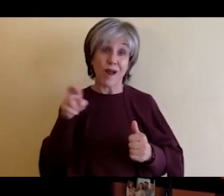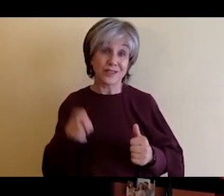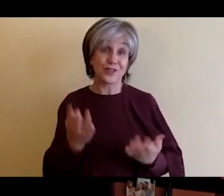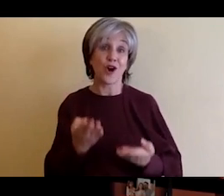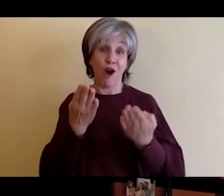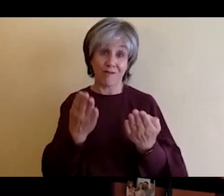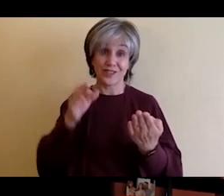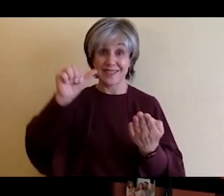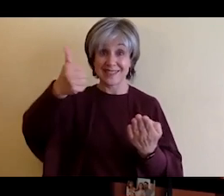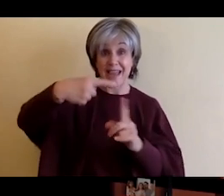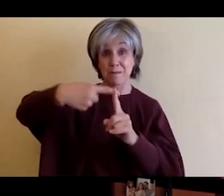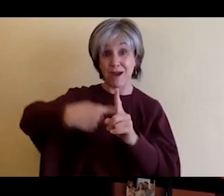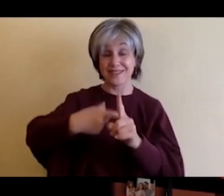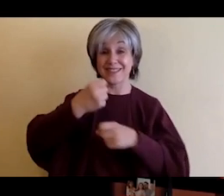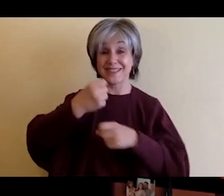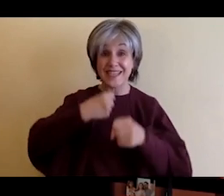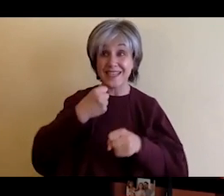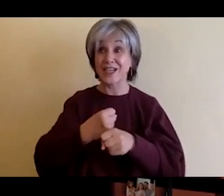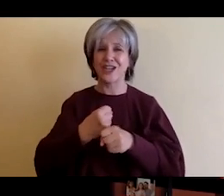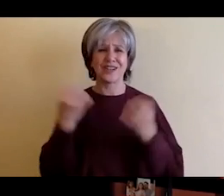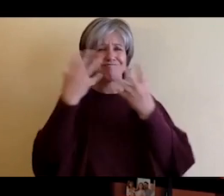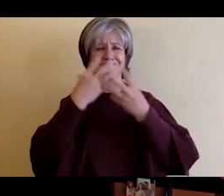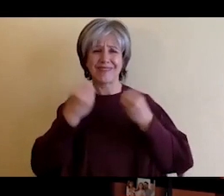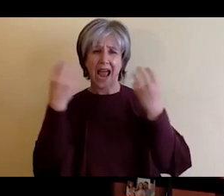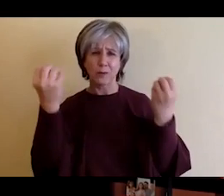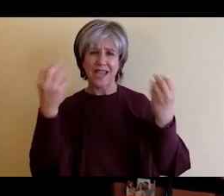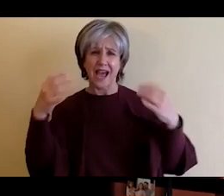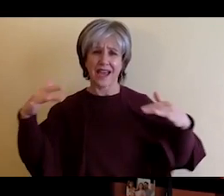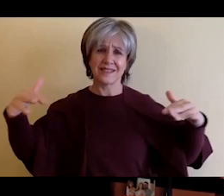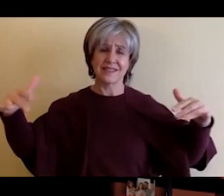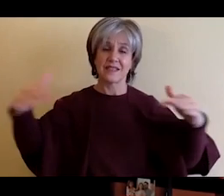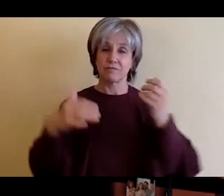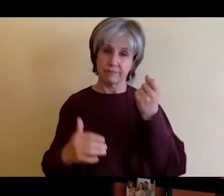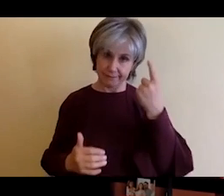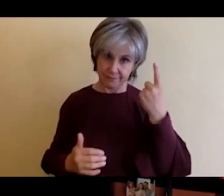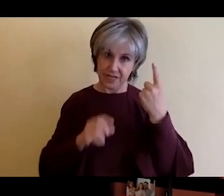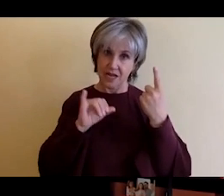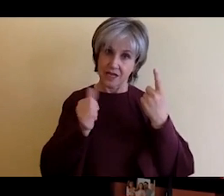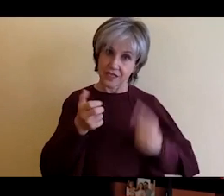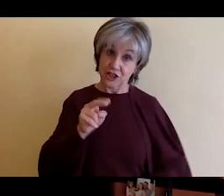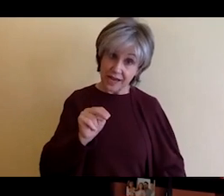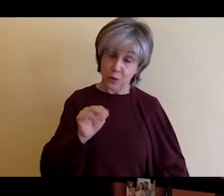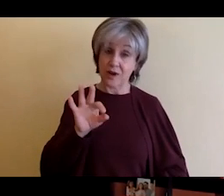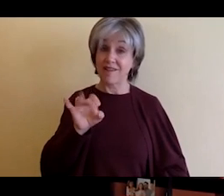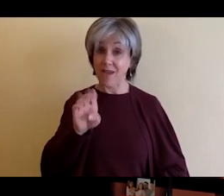a lot right january and february you know we do treadmills and things like that but it's for the most part it's it's really